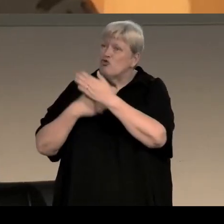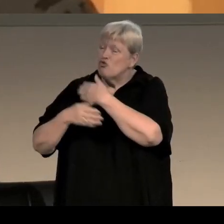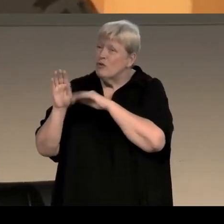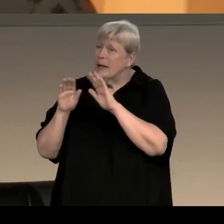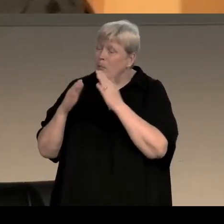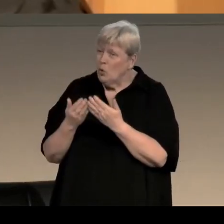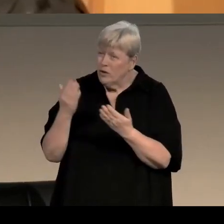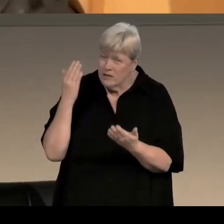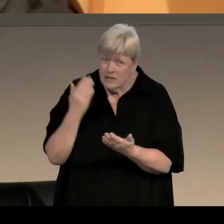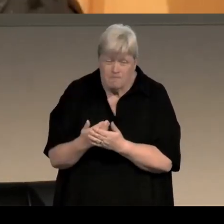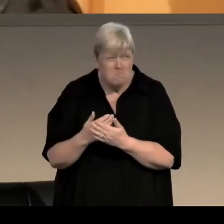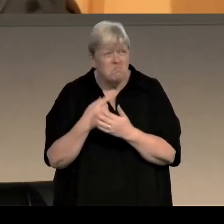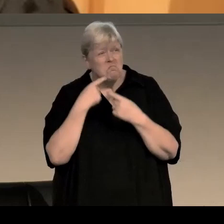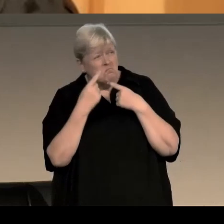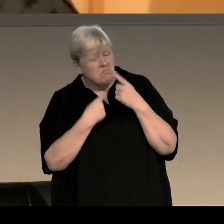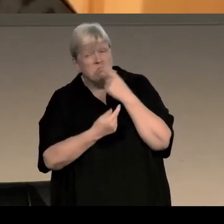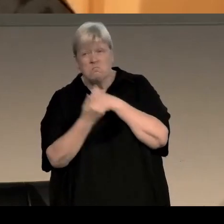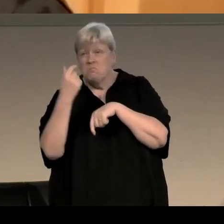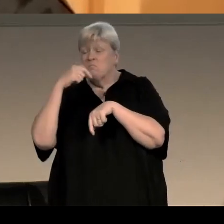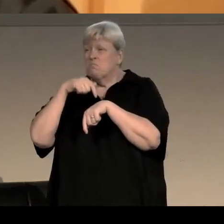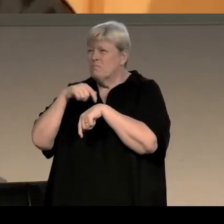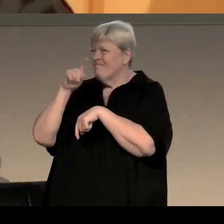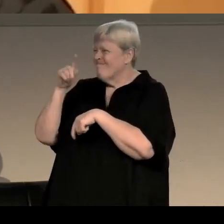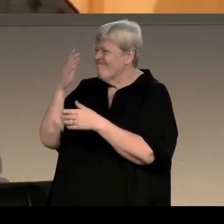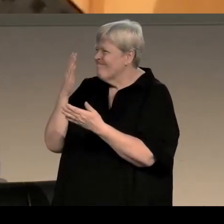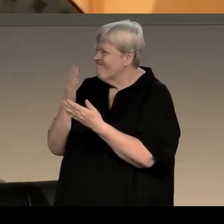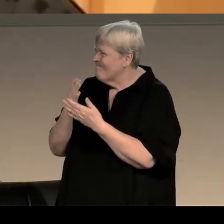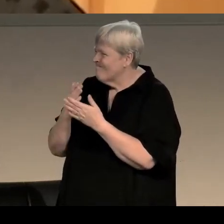and you go and read commentary on the time, but that deals with the big stories,